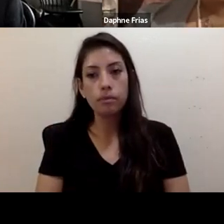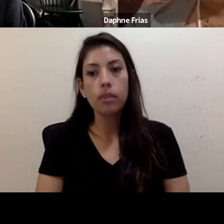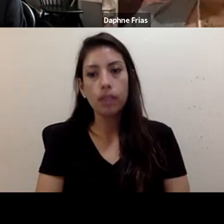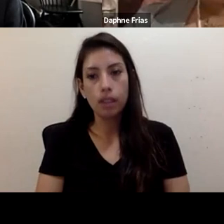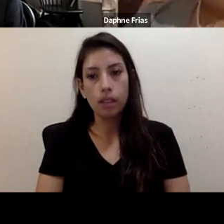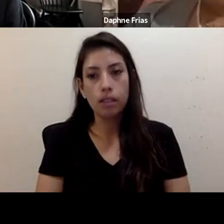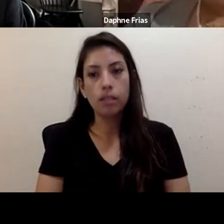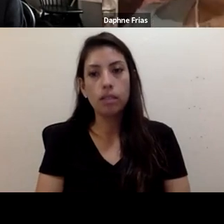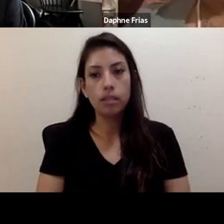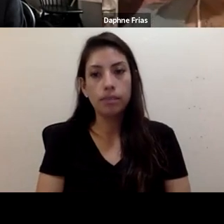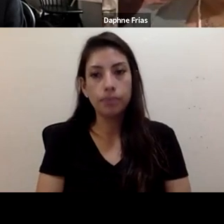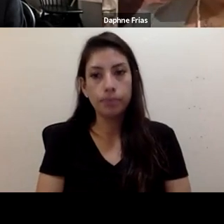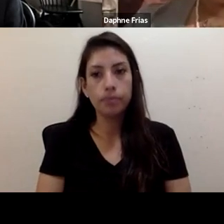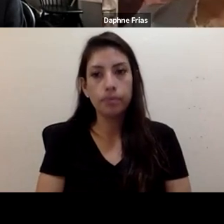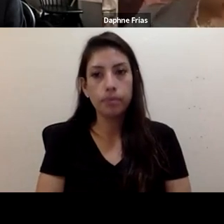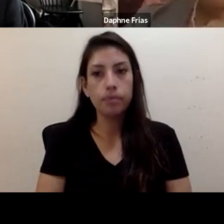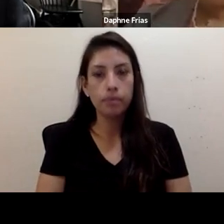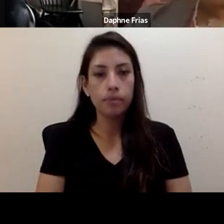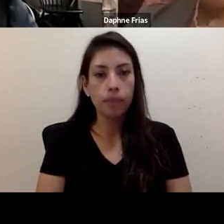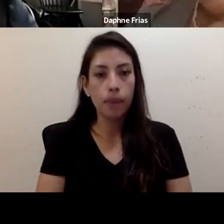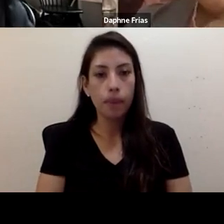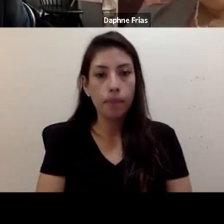that we are holistically resilient.